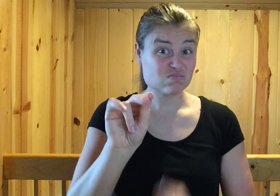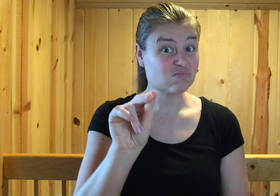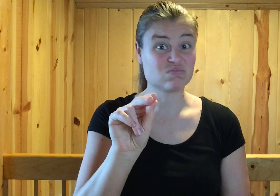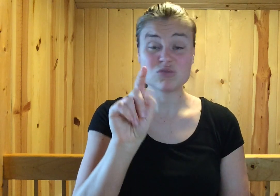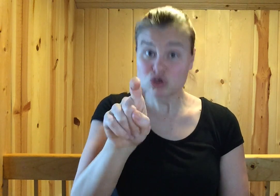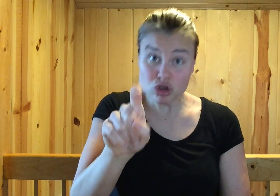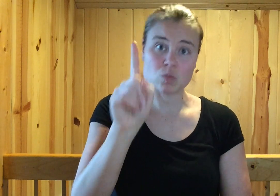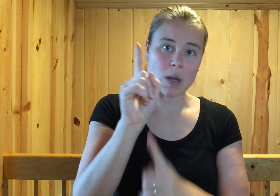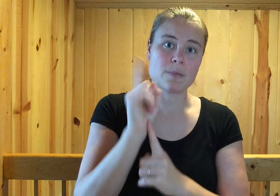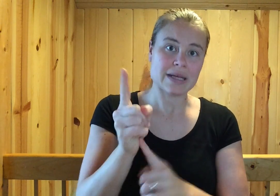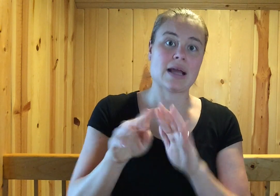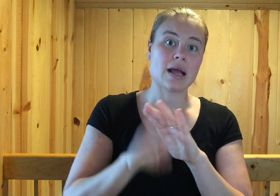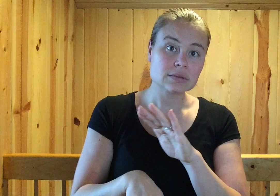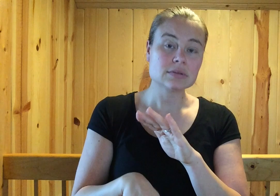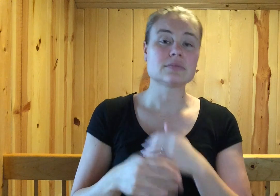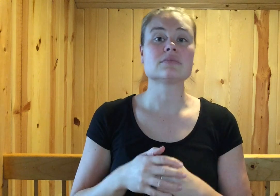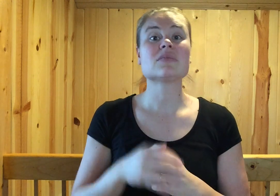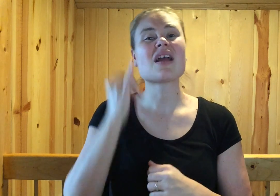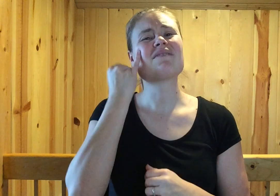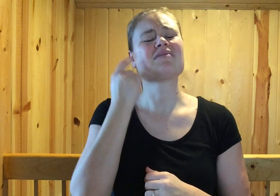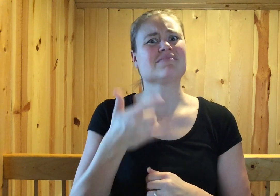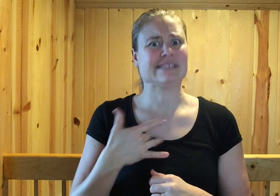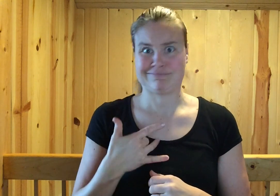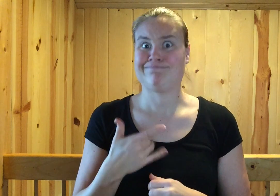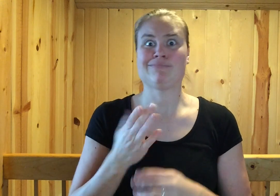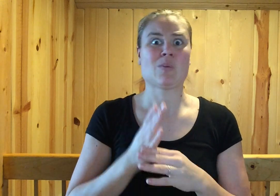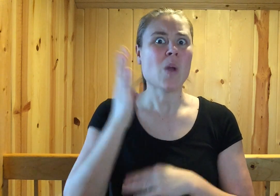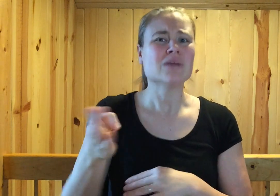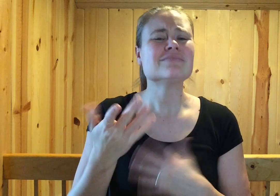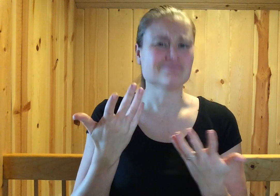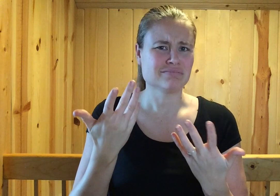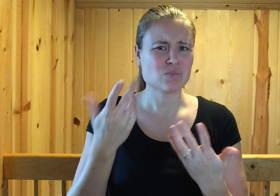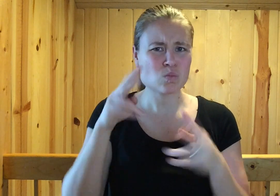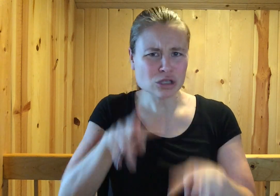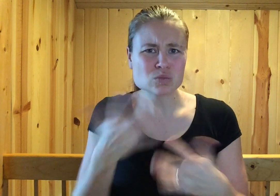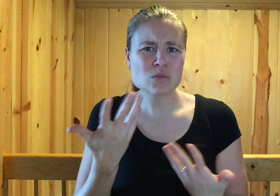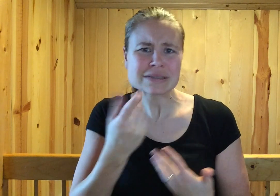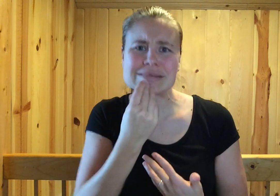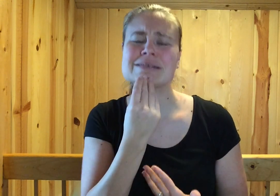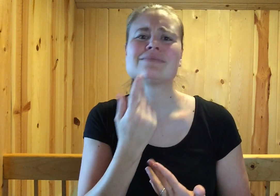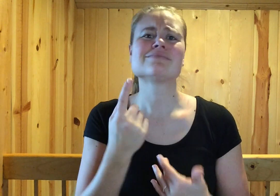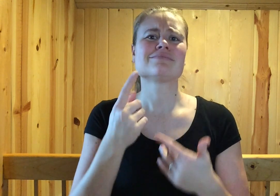Healthy effort to poop should last for a minute or less. If you feel that you poop long, watch out for what you just ate.